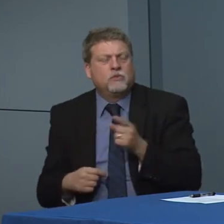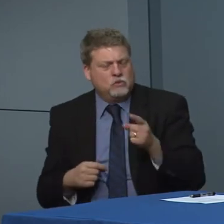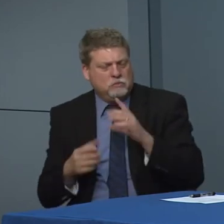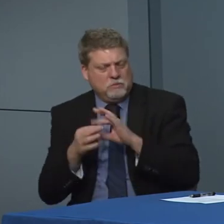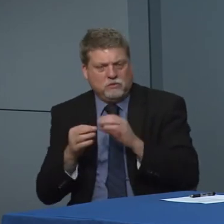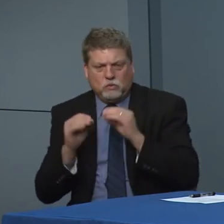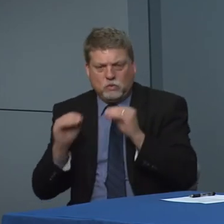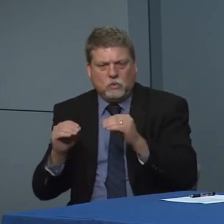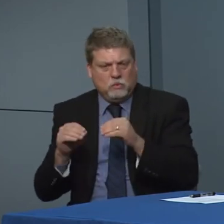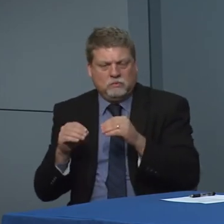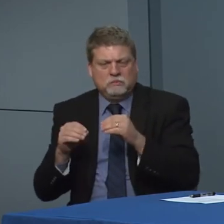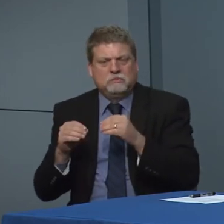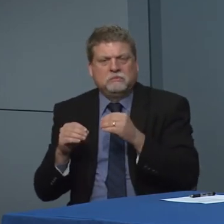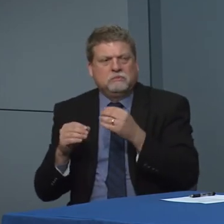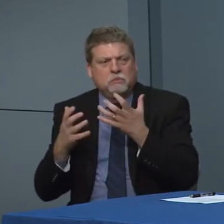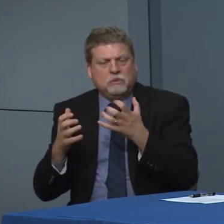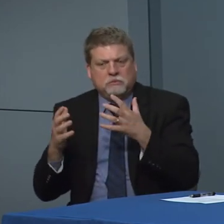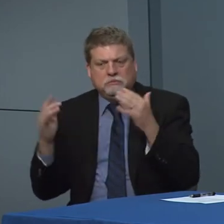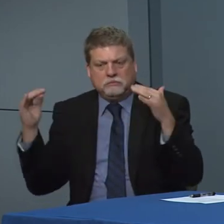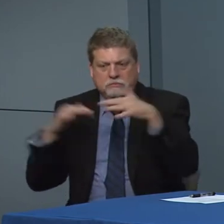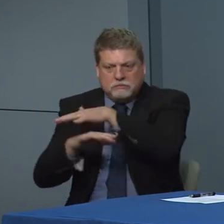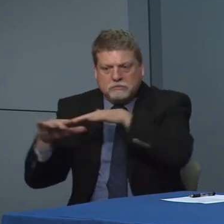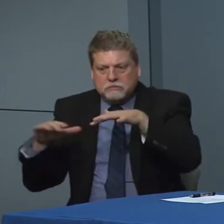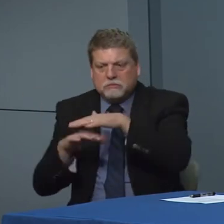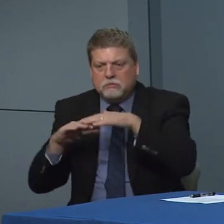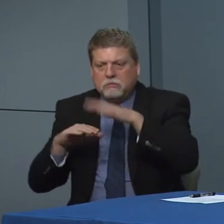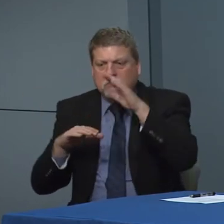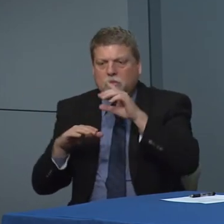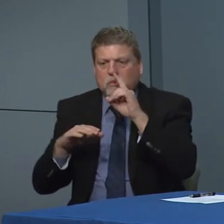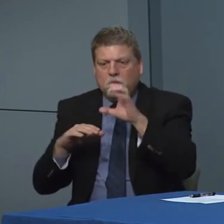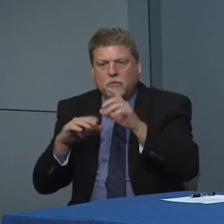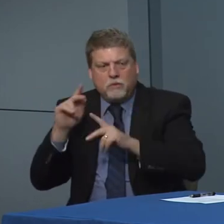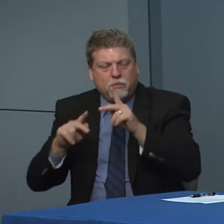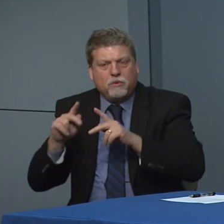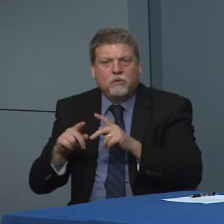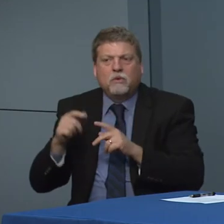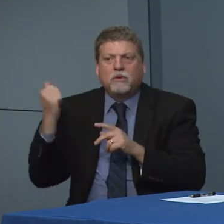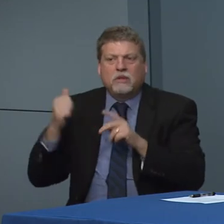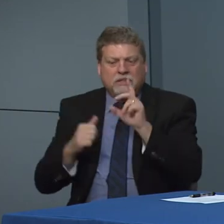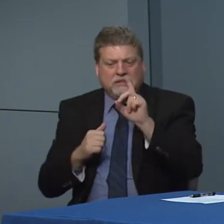have gatherings of a 100 or more in the state right now I know that Deepak those still haven't show tonight. Les Miz